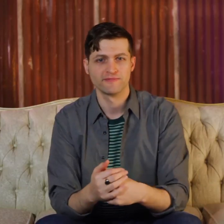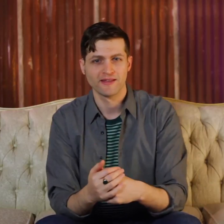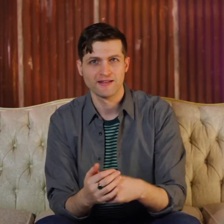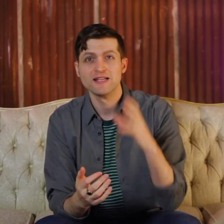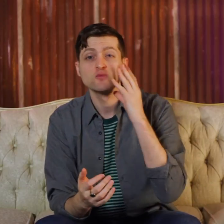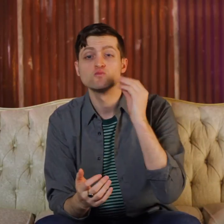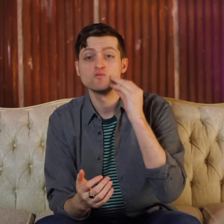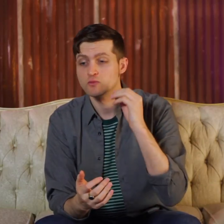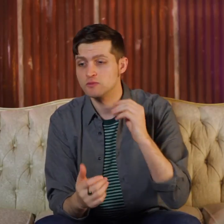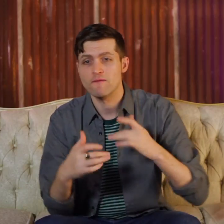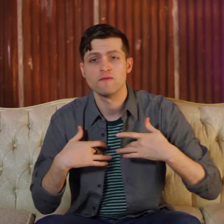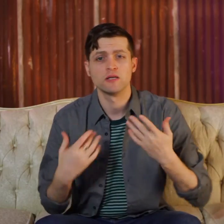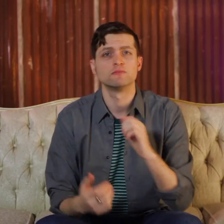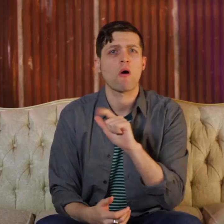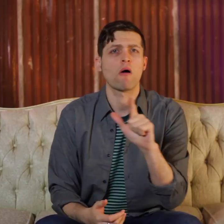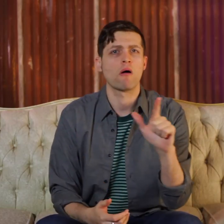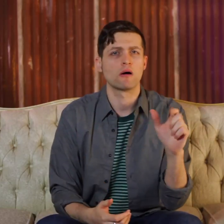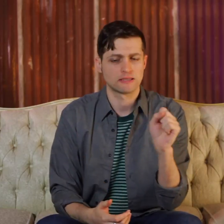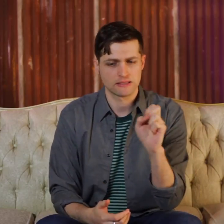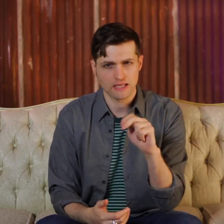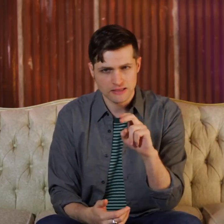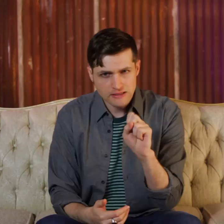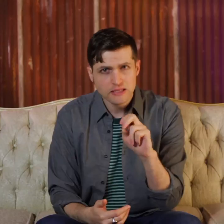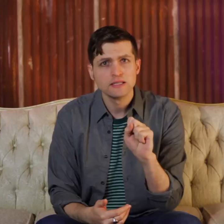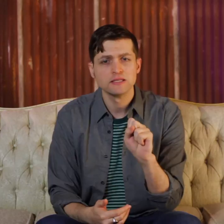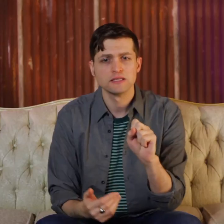Our events can be experienced using all the senses.